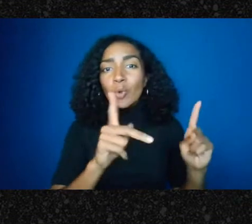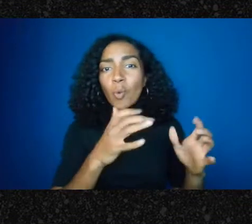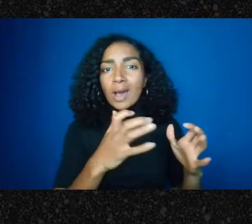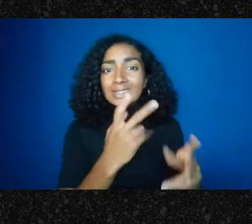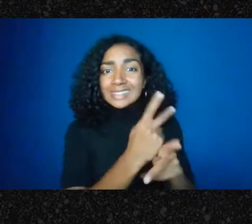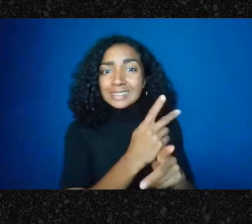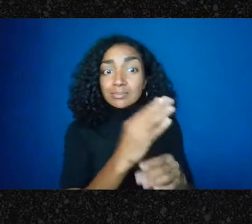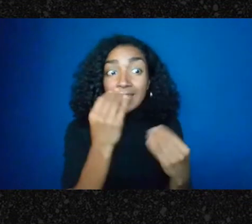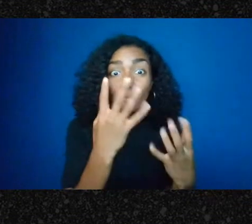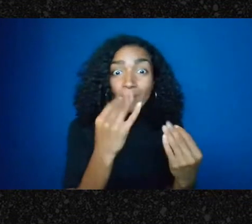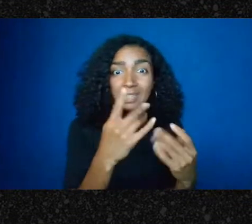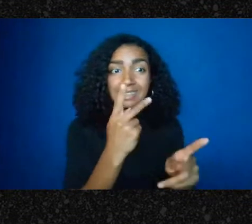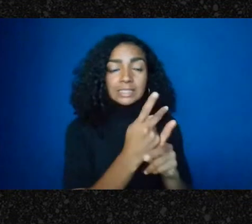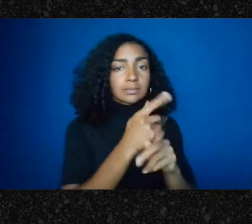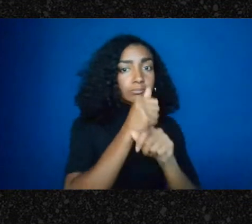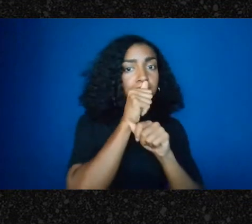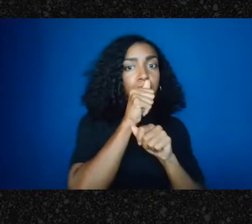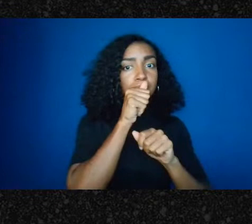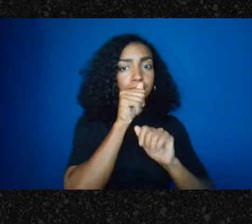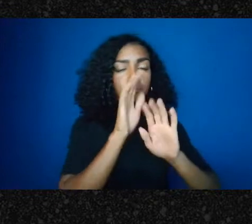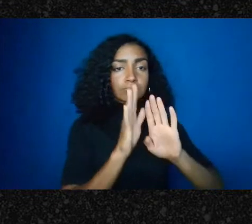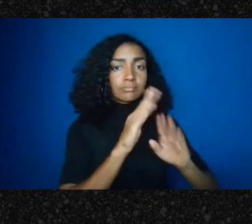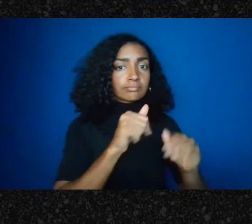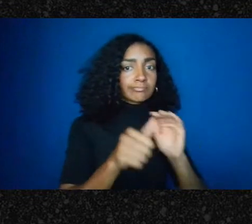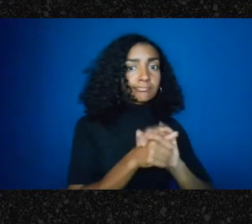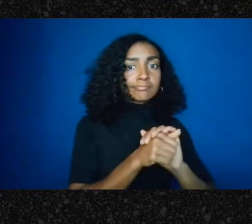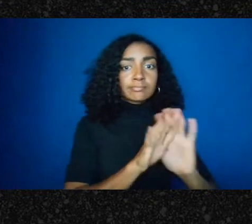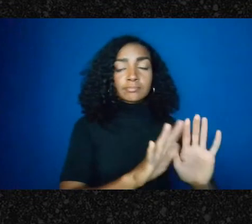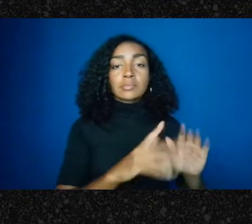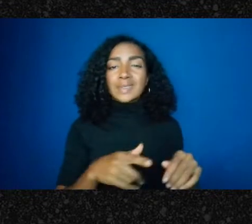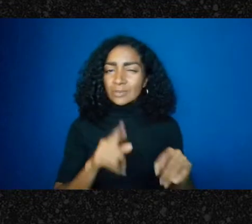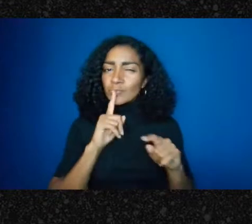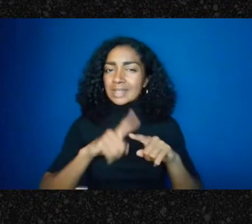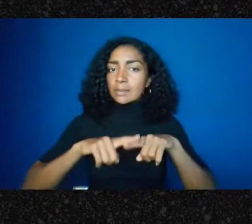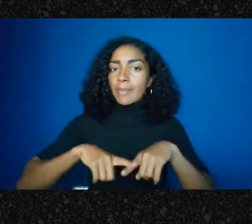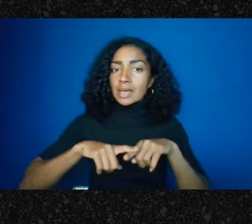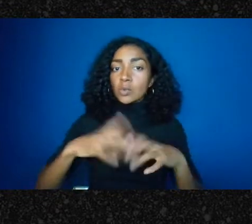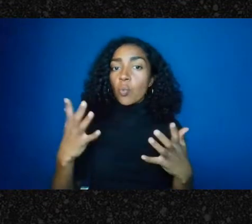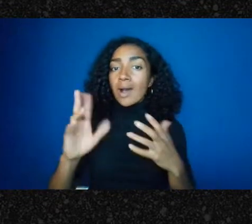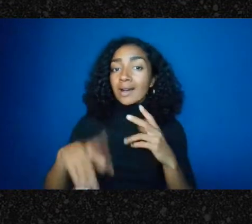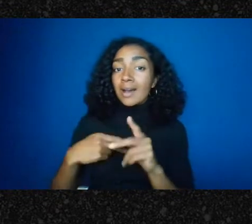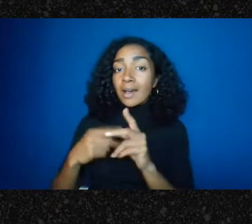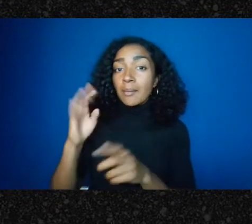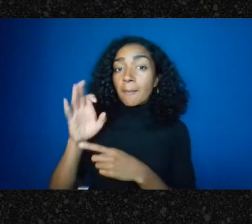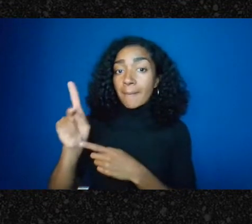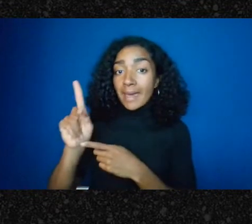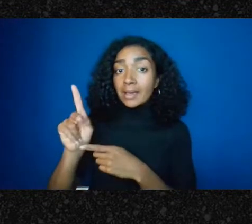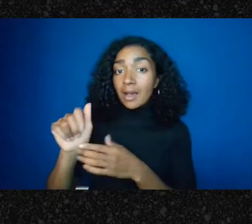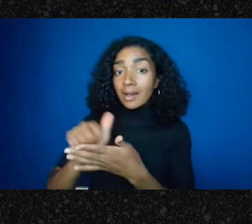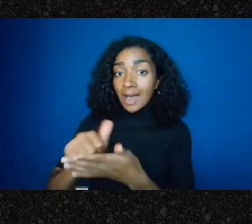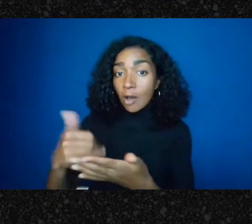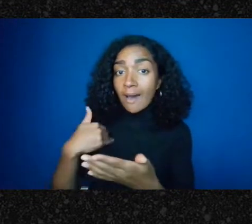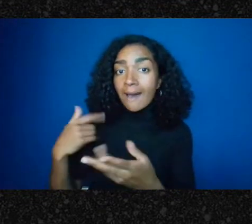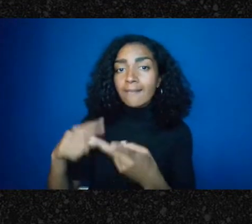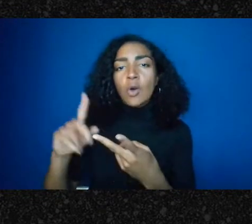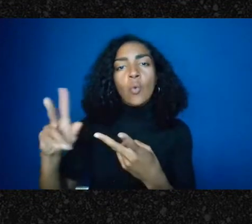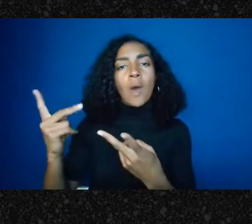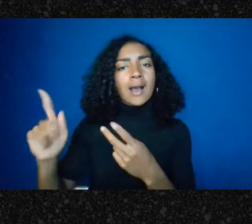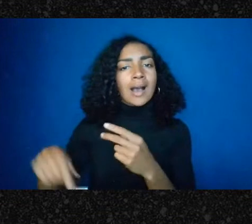on the type of bank account, and the type of organization it is if you're unincorporated